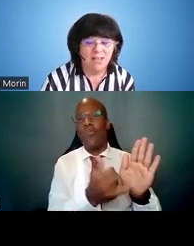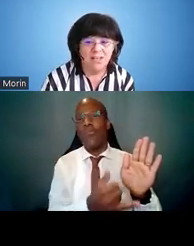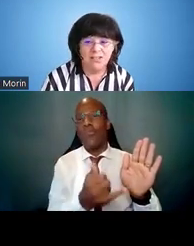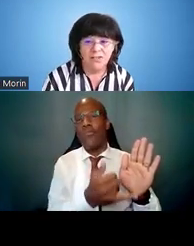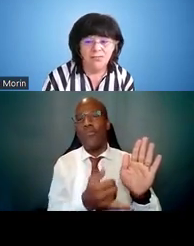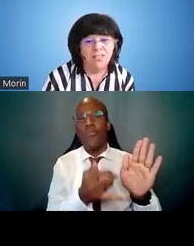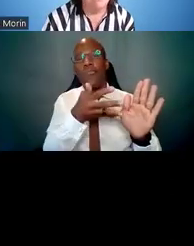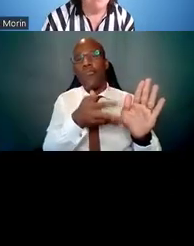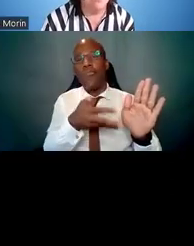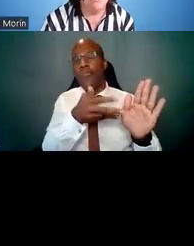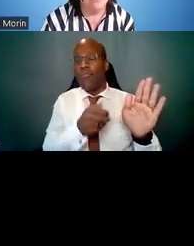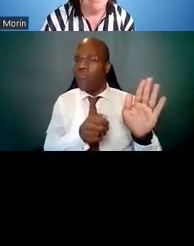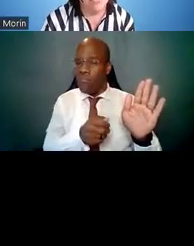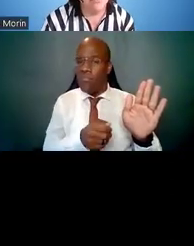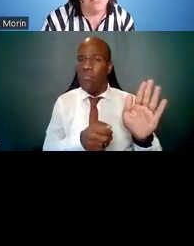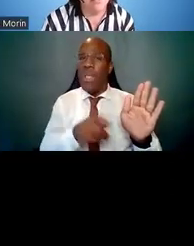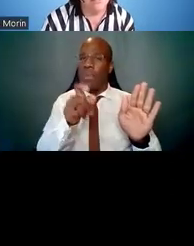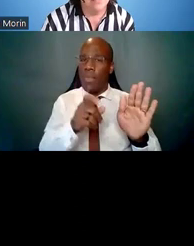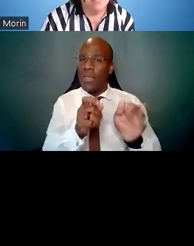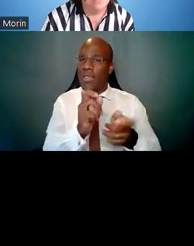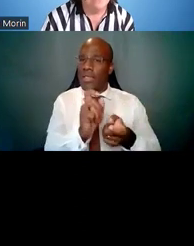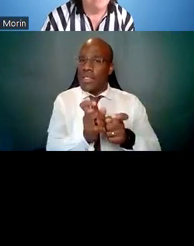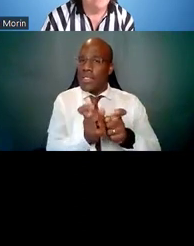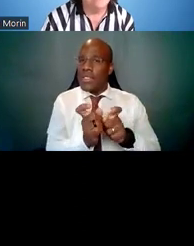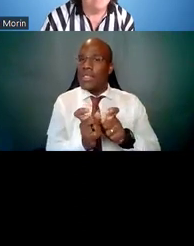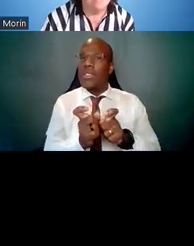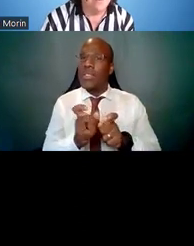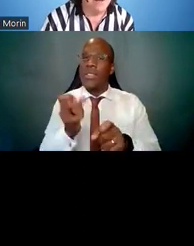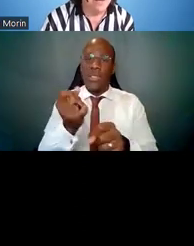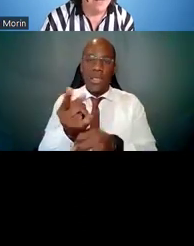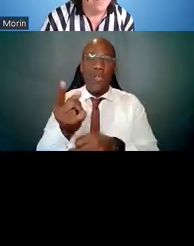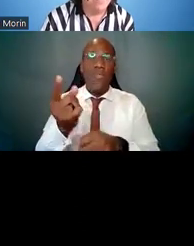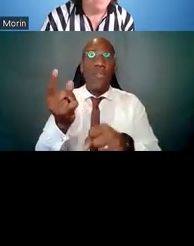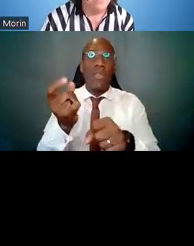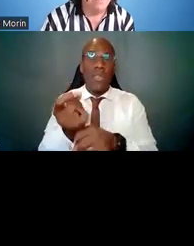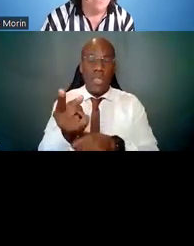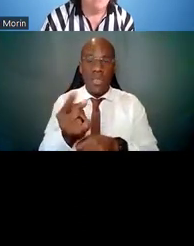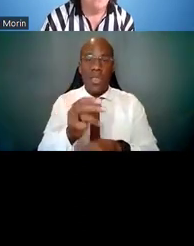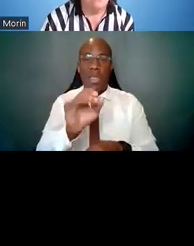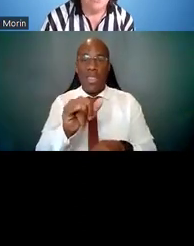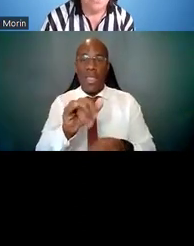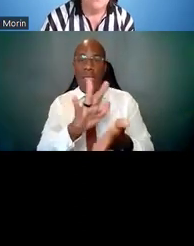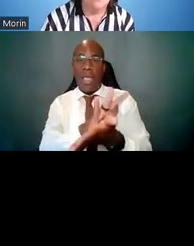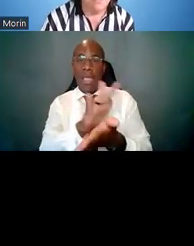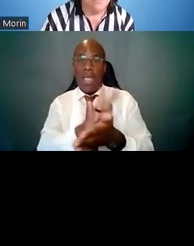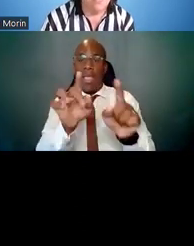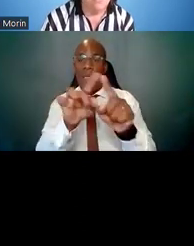And you need to make course corrections. It's a dynamic living, breathing guide.